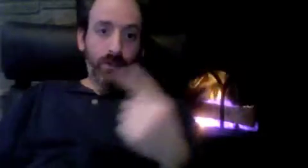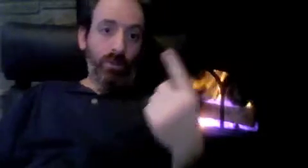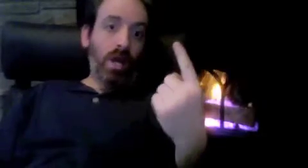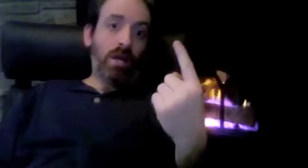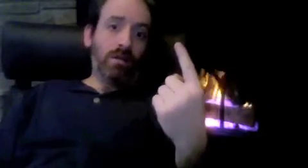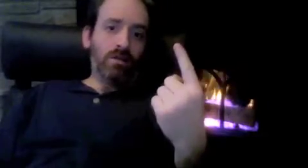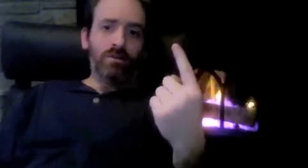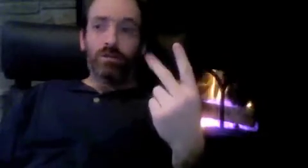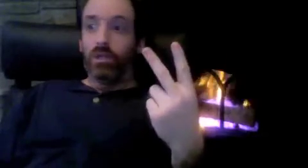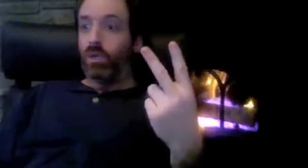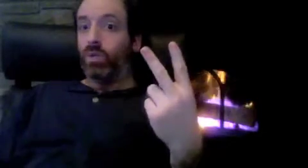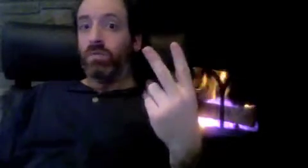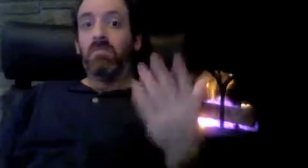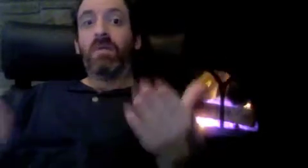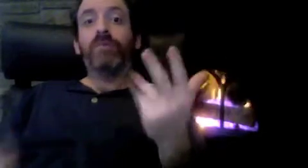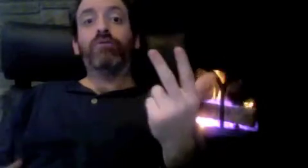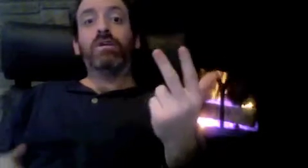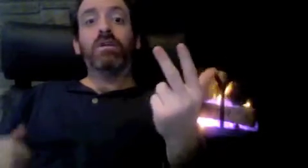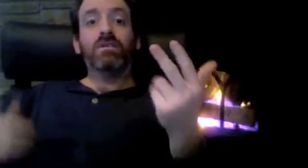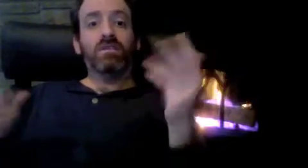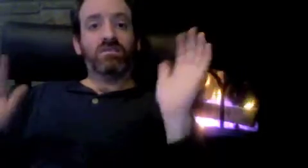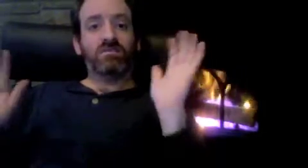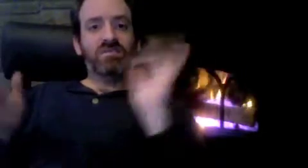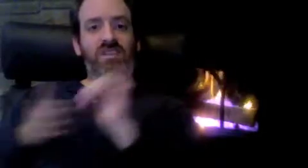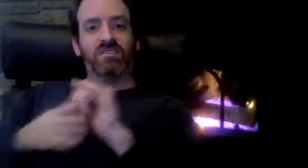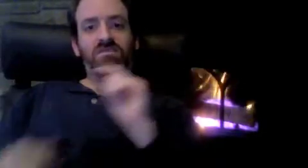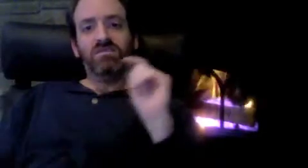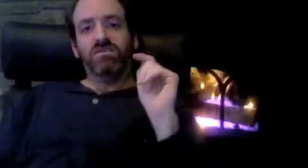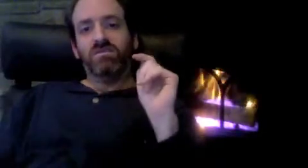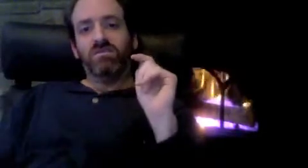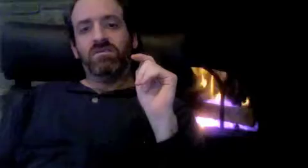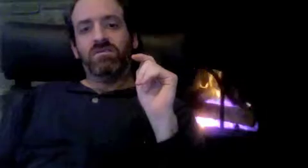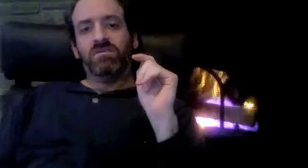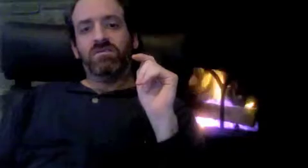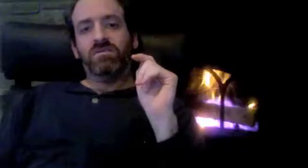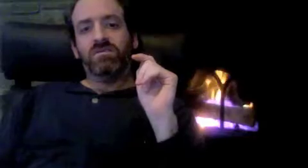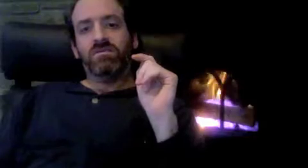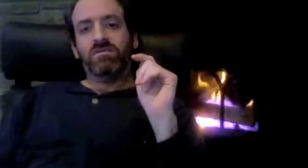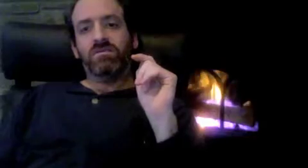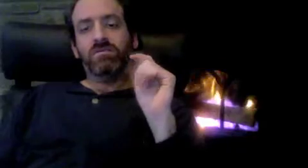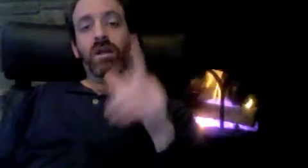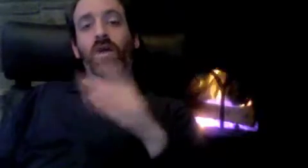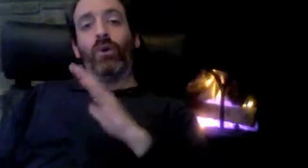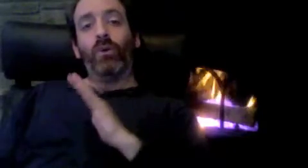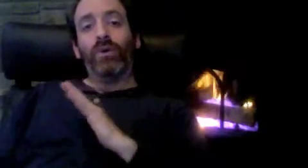This FNPRM will drastically reduce current number of VRS providers into one, perhaps two or three.